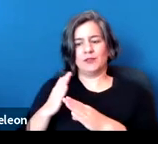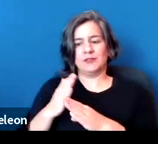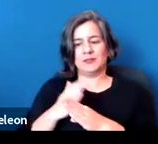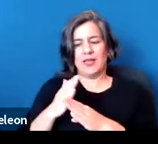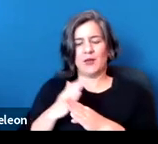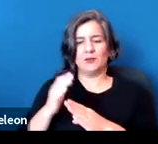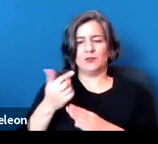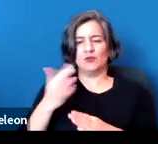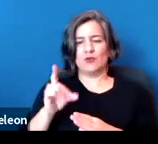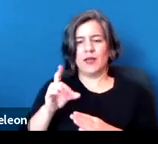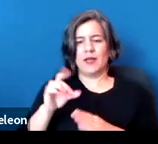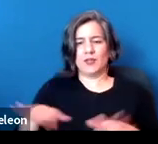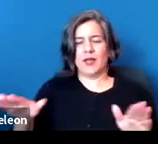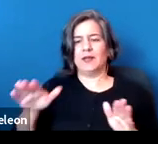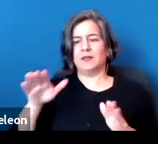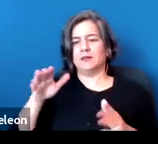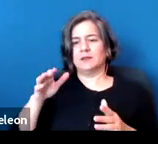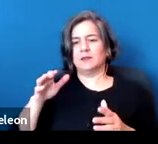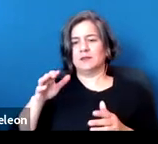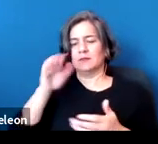grandchild, parent, or grandparent plans to move in.